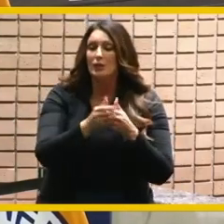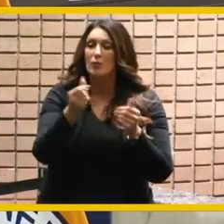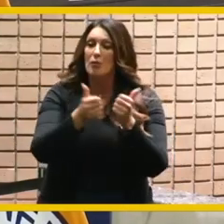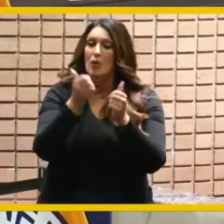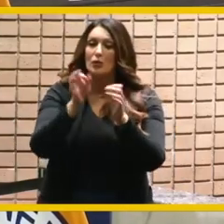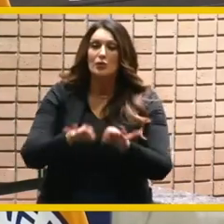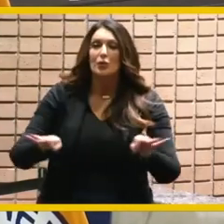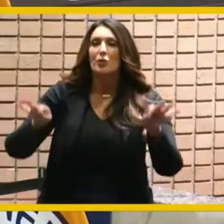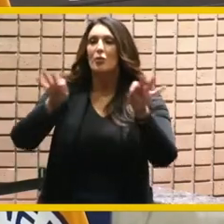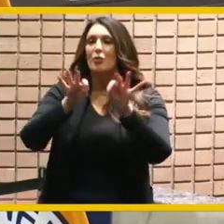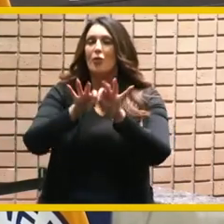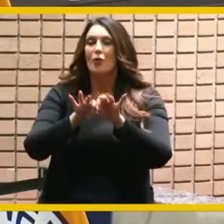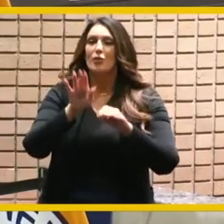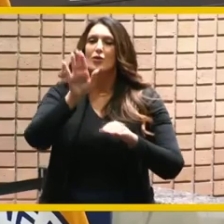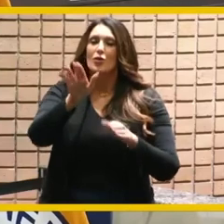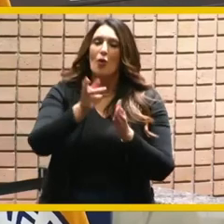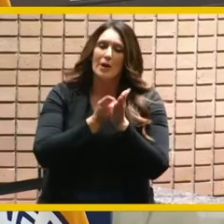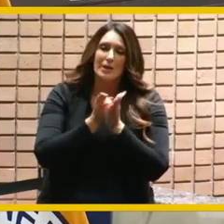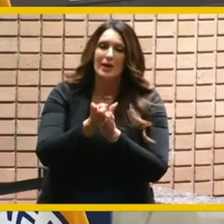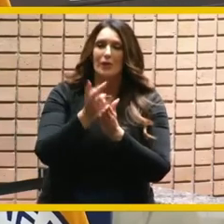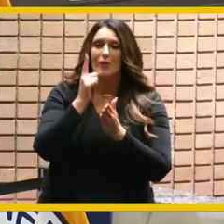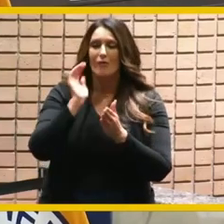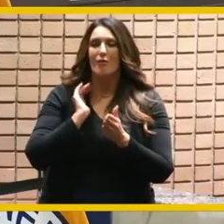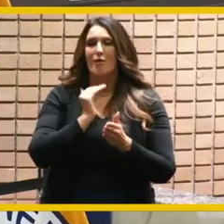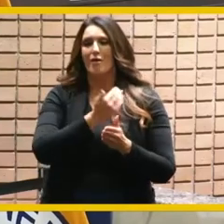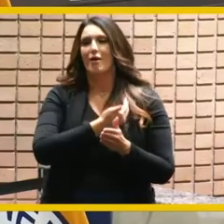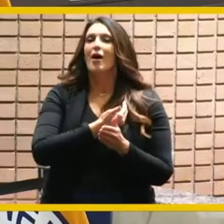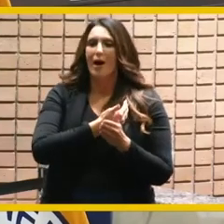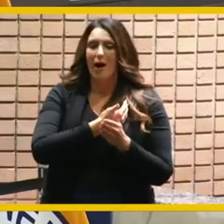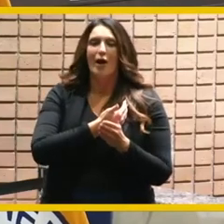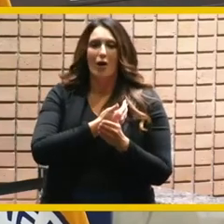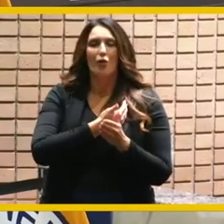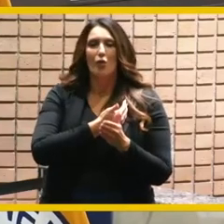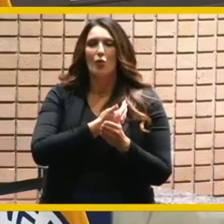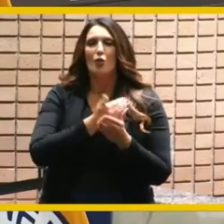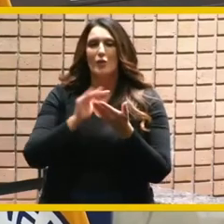your integrity thank you mayor bailey for being a godly man and always doing the